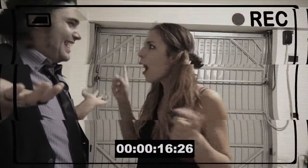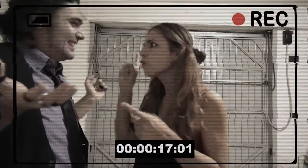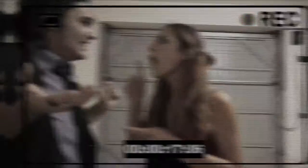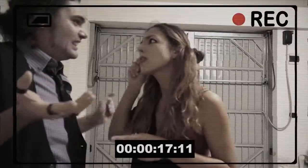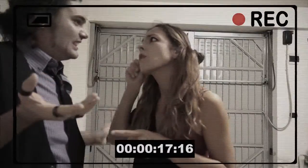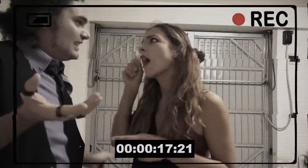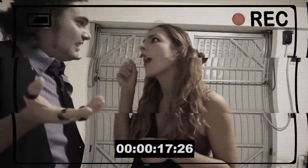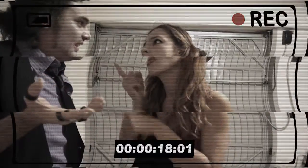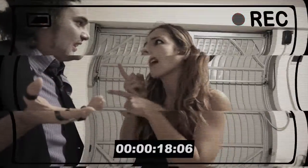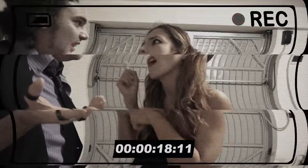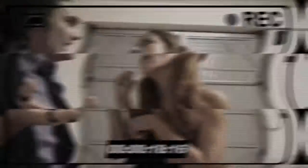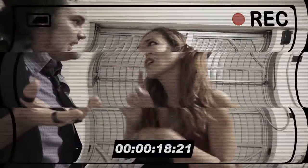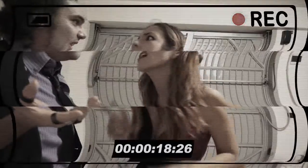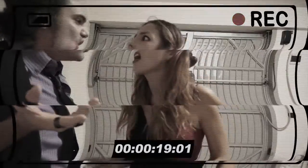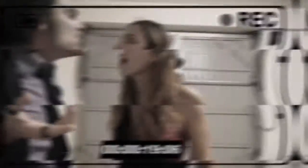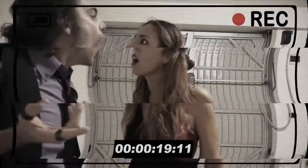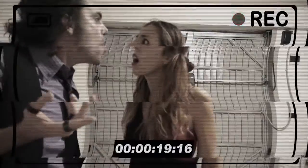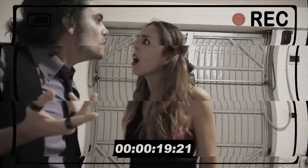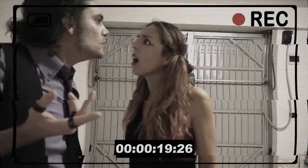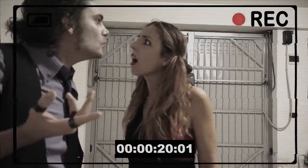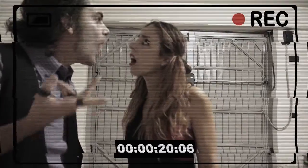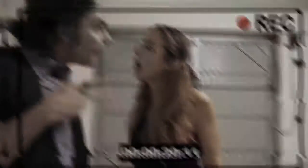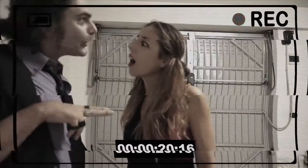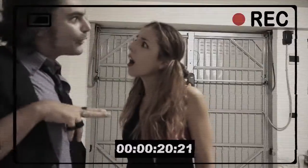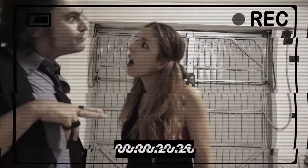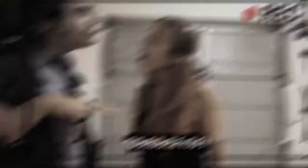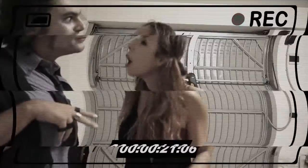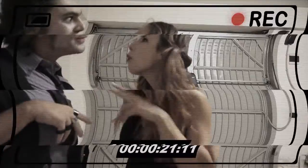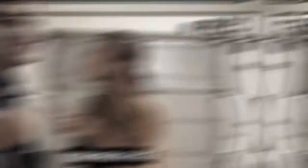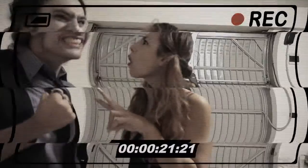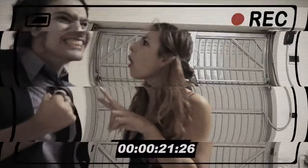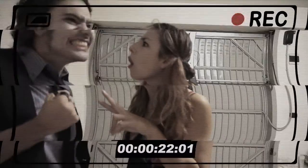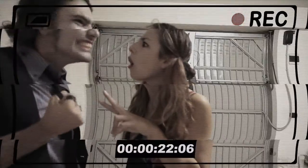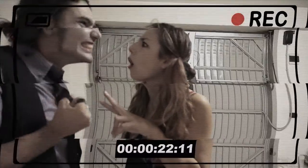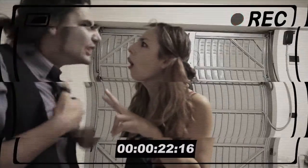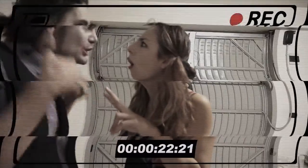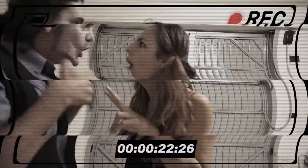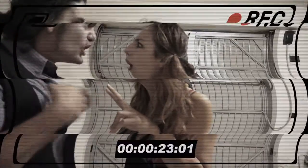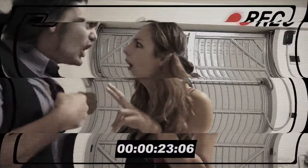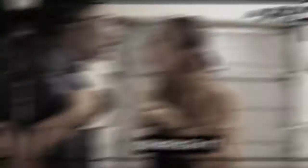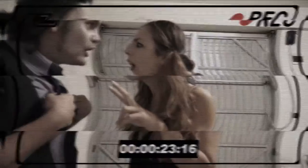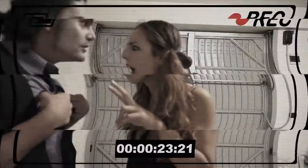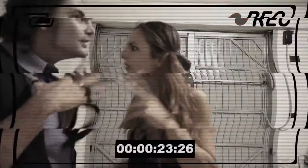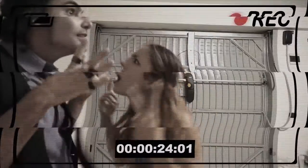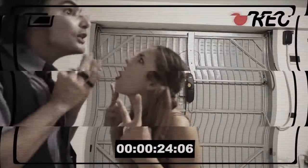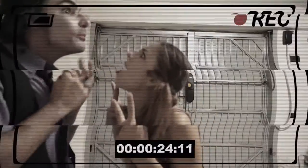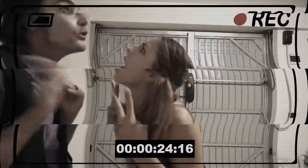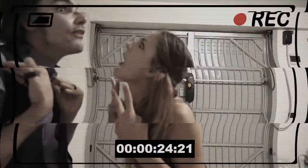Batman has to come. No! is dead. True!?... I killed him, 10 minutes ago.